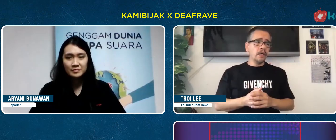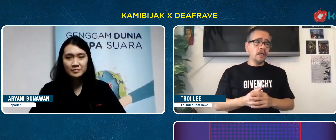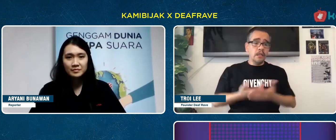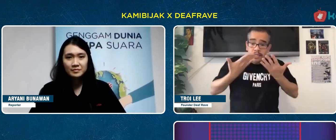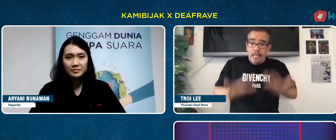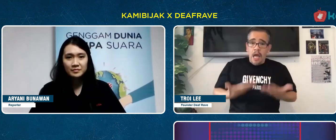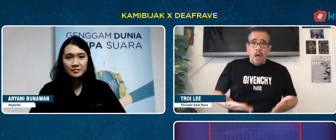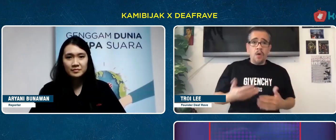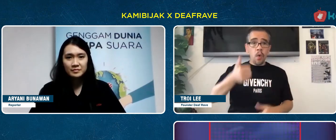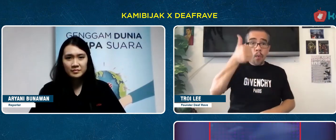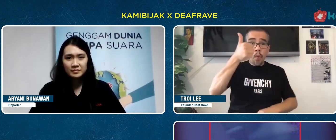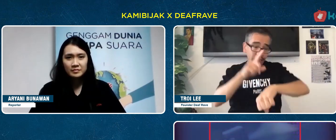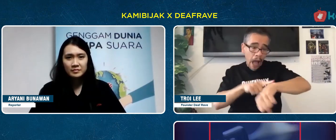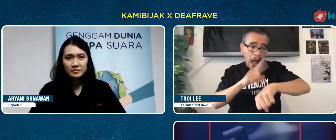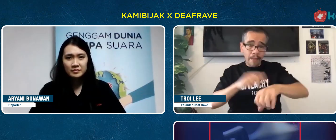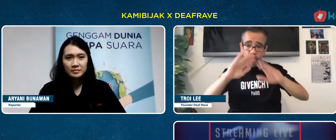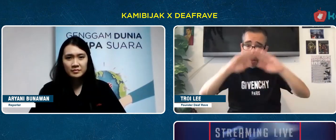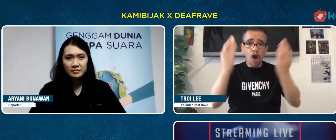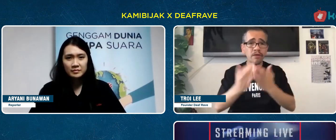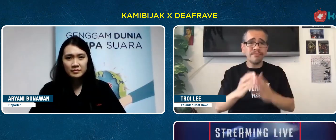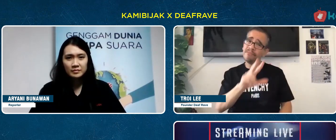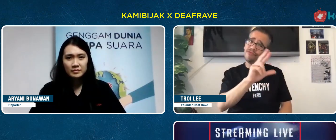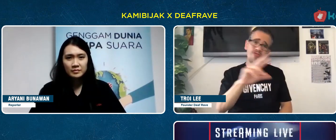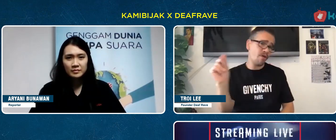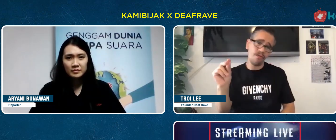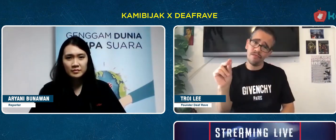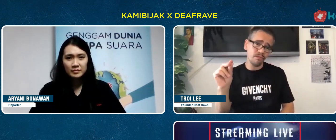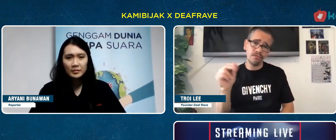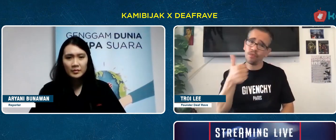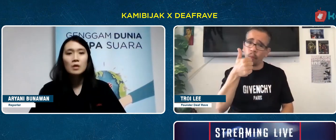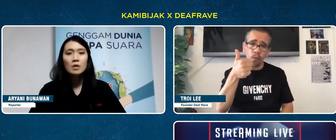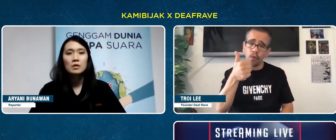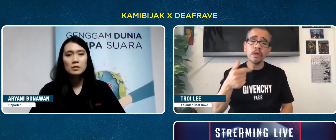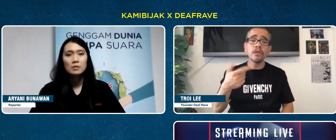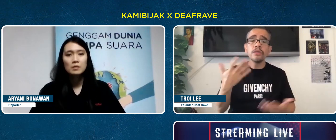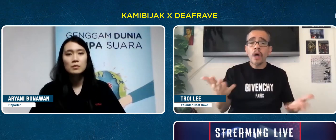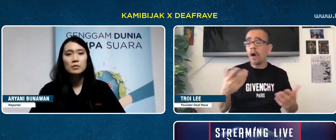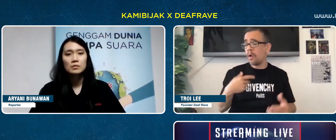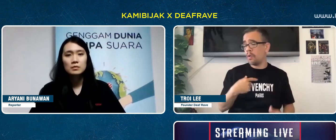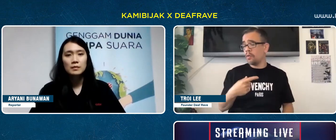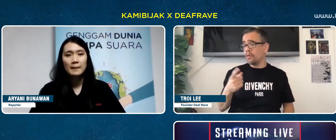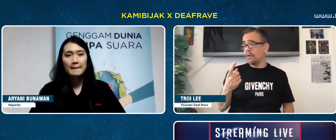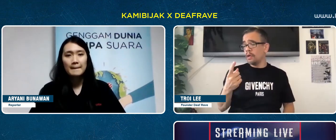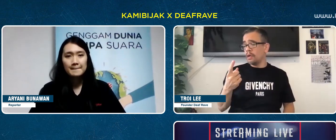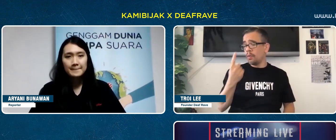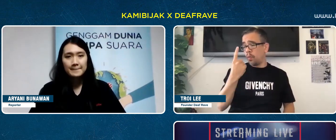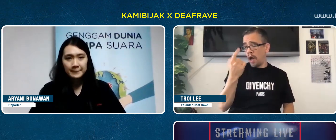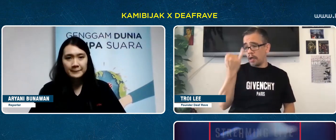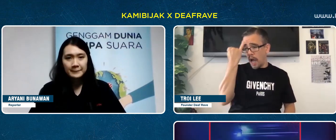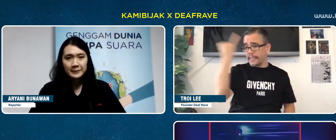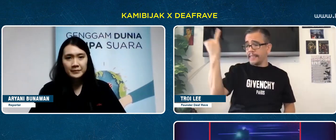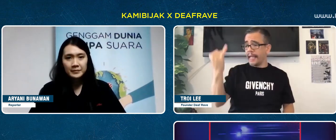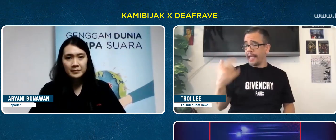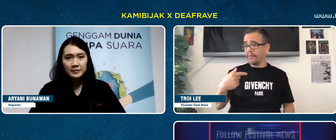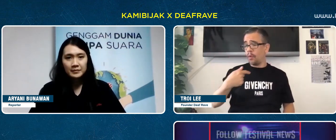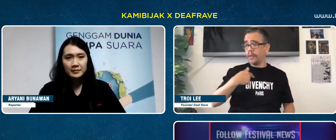Now is a good time?? Not! So, with one idea,